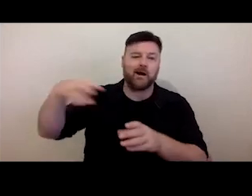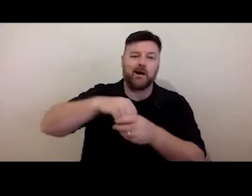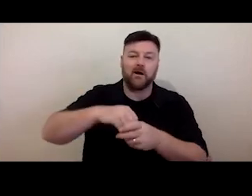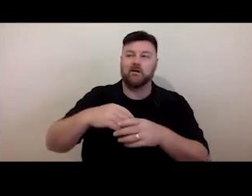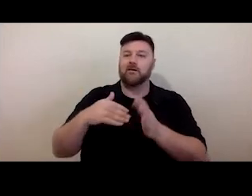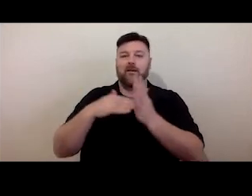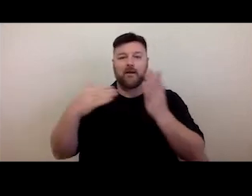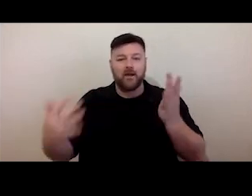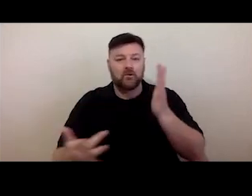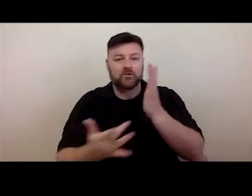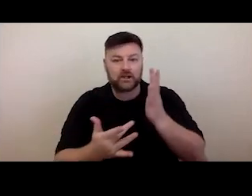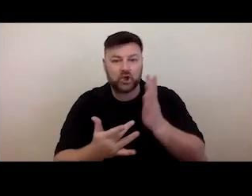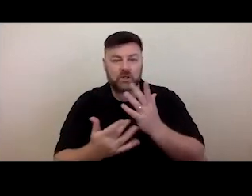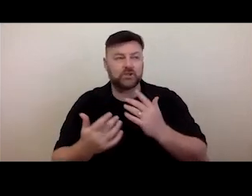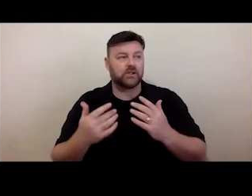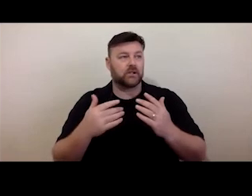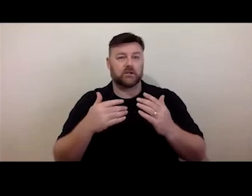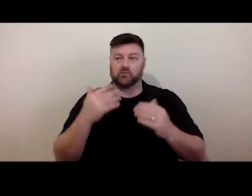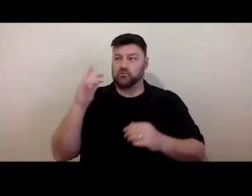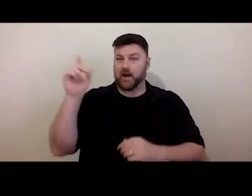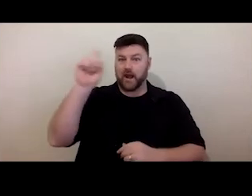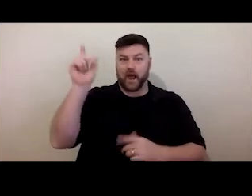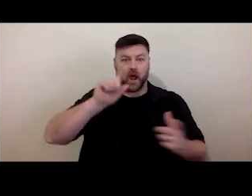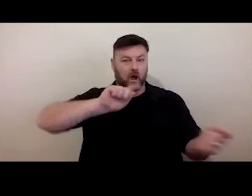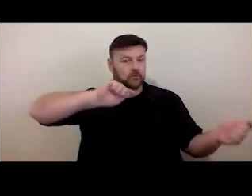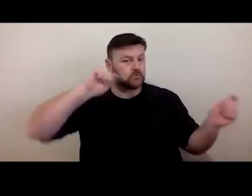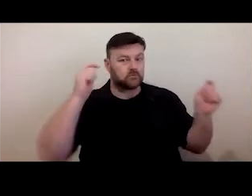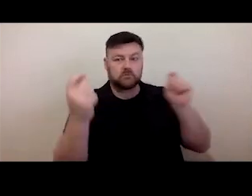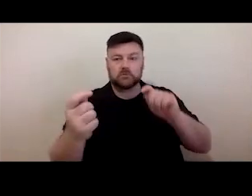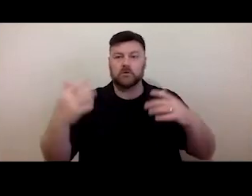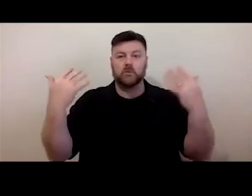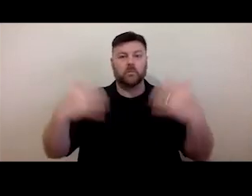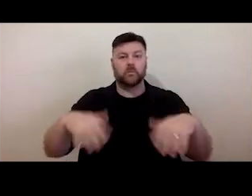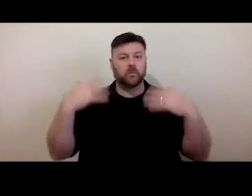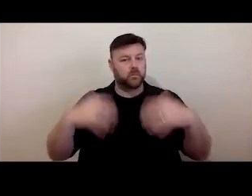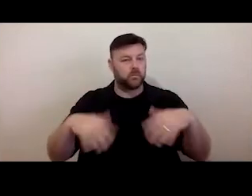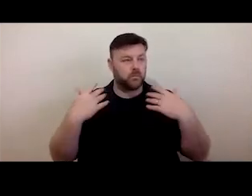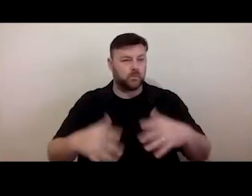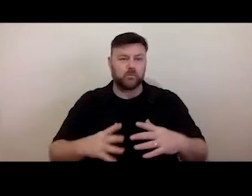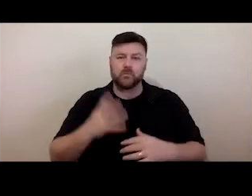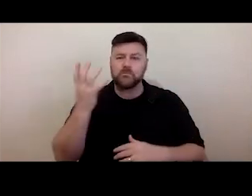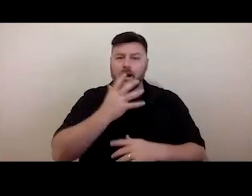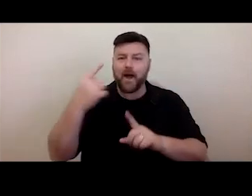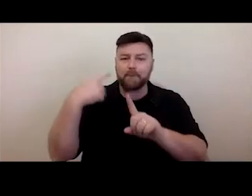technology-driven transformation is having a radically positive impact